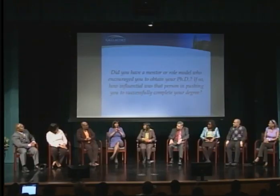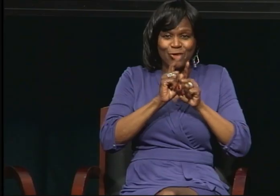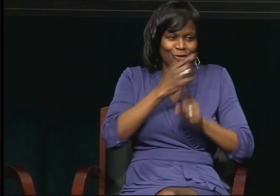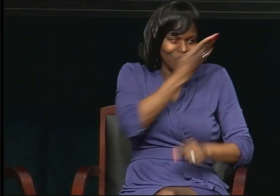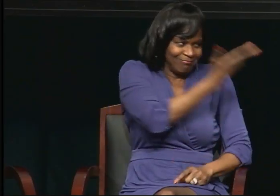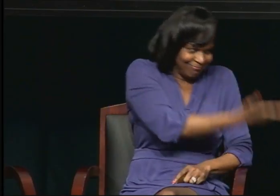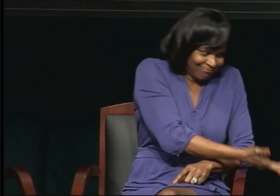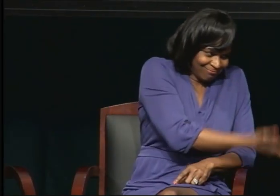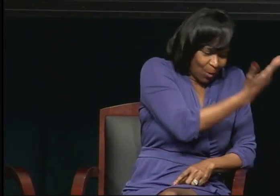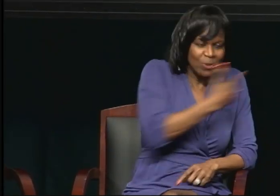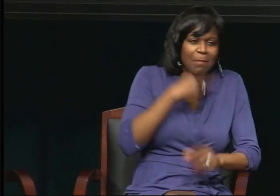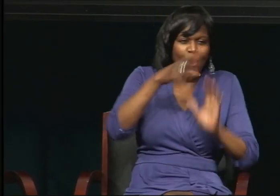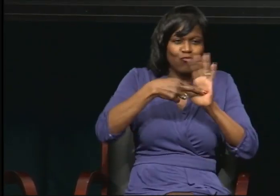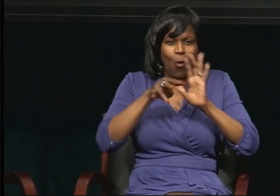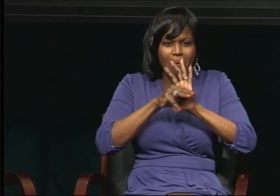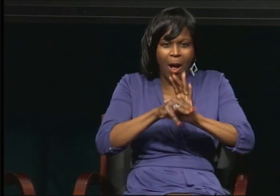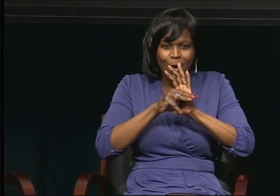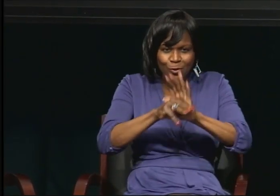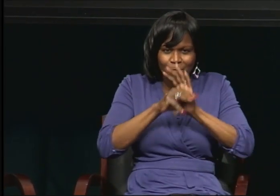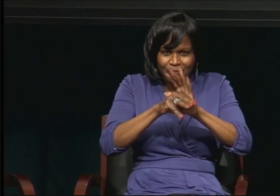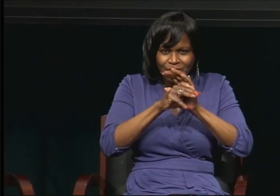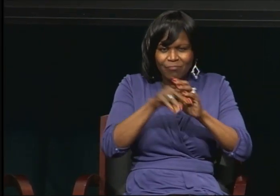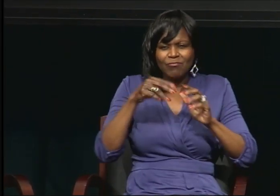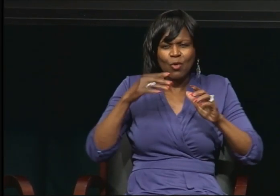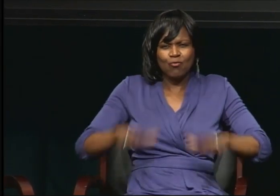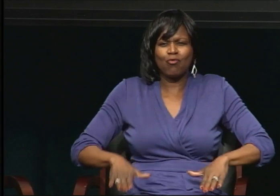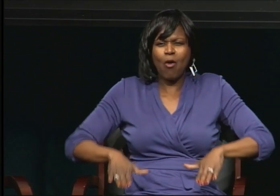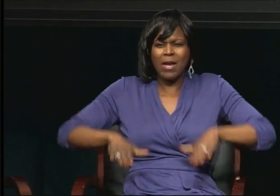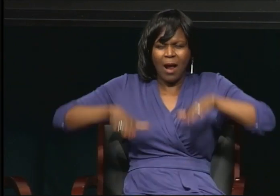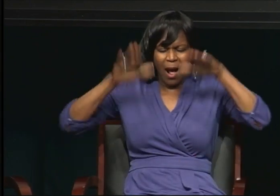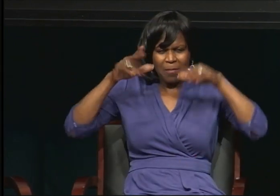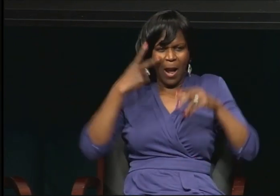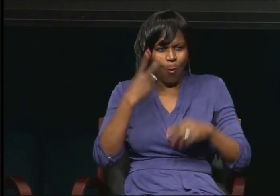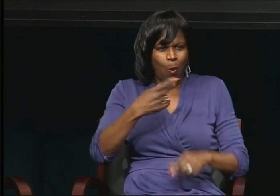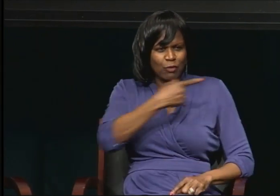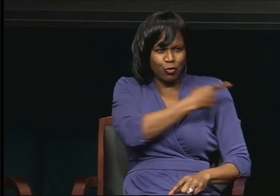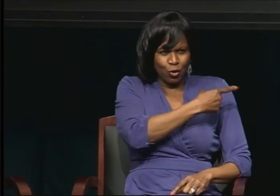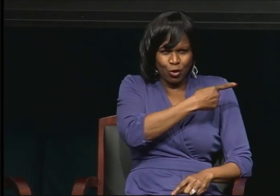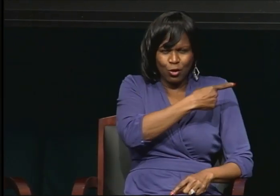And she was an absolute bookworm. We have opposite personalities.